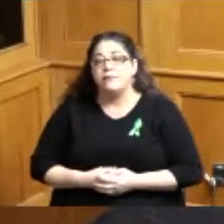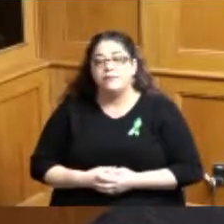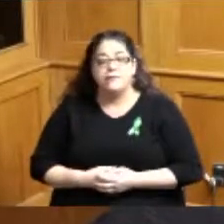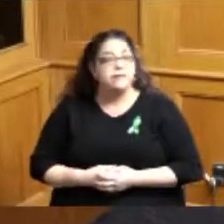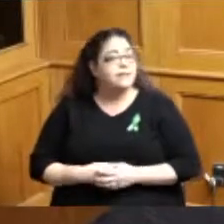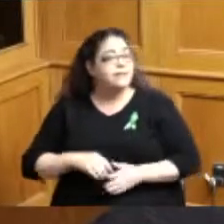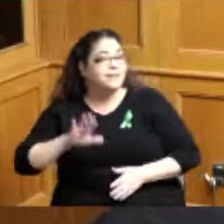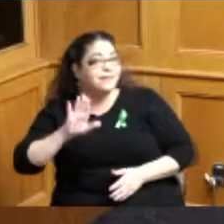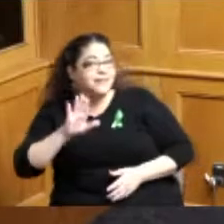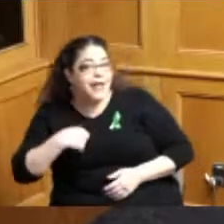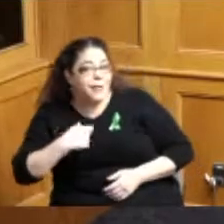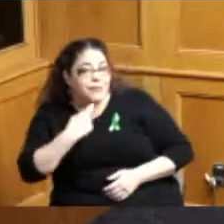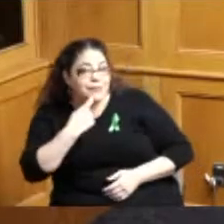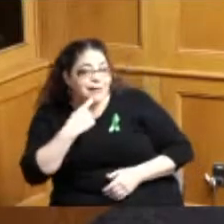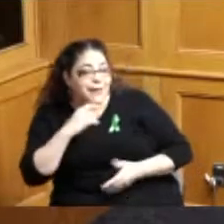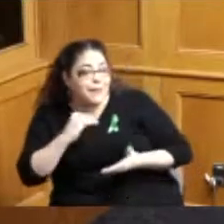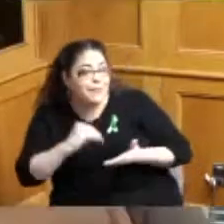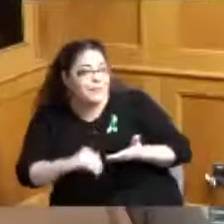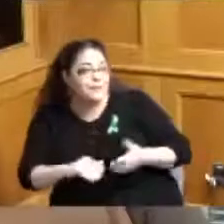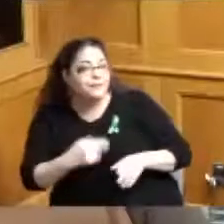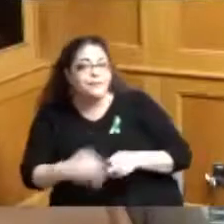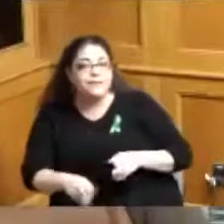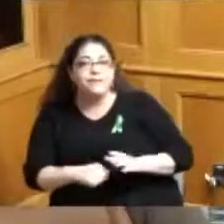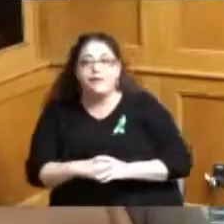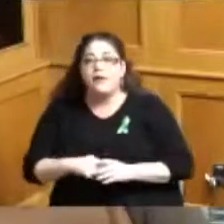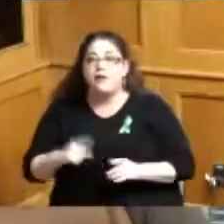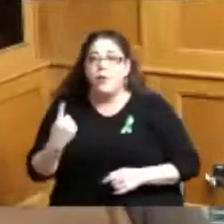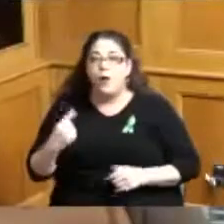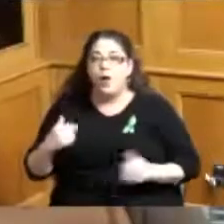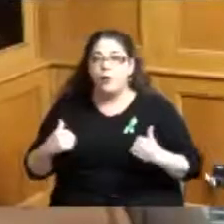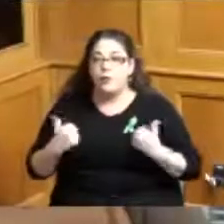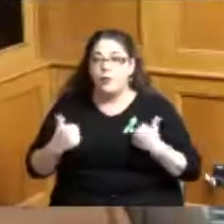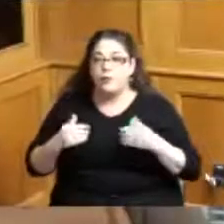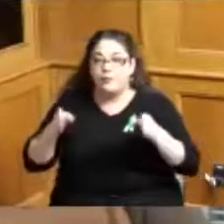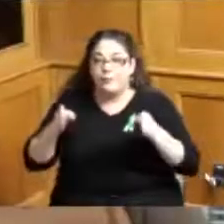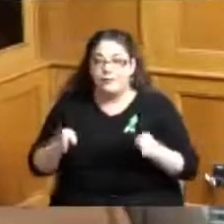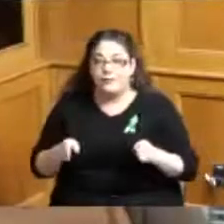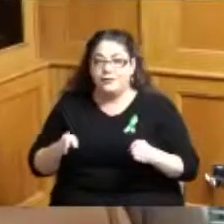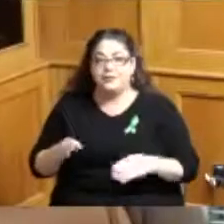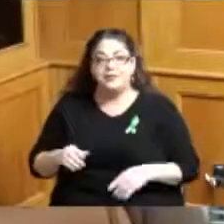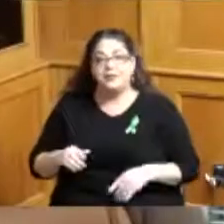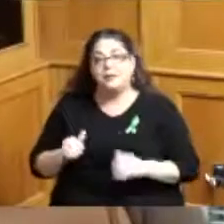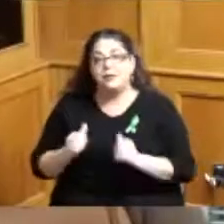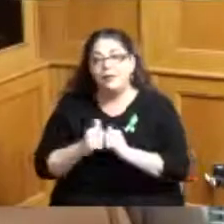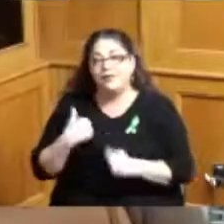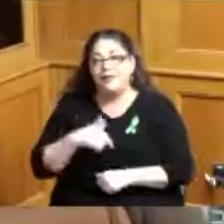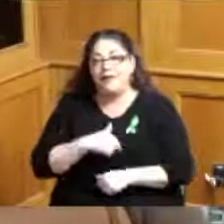to say very briefly we have a youth with us here today who is part of our journey program would you